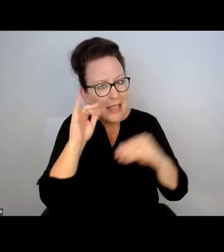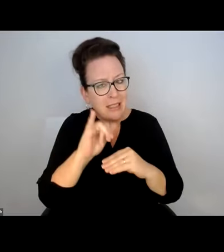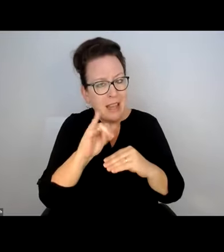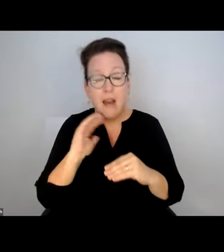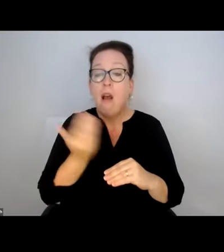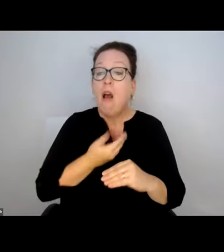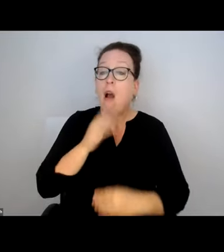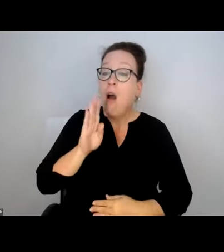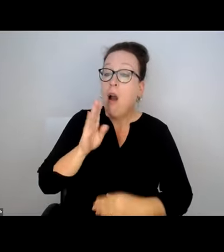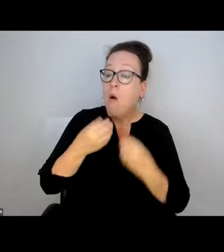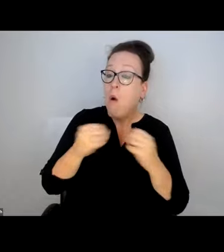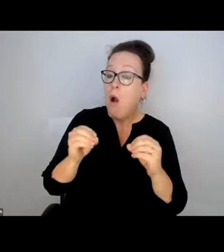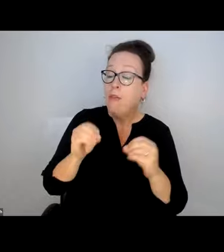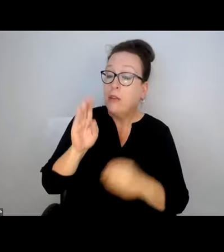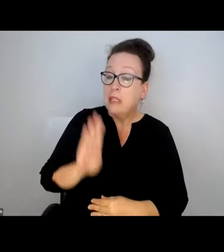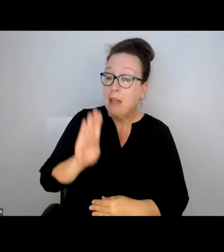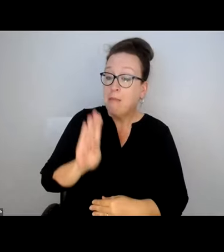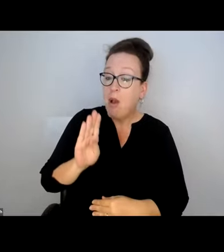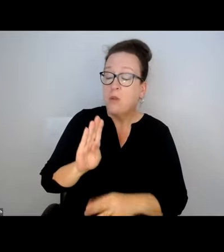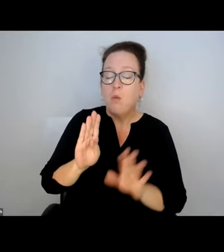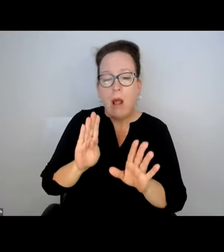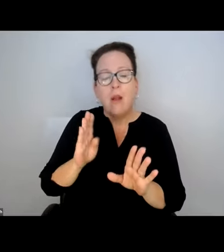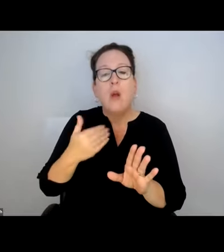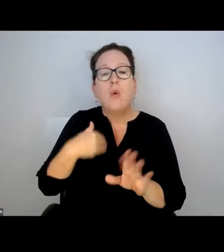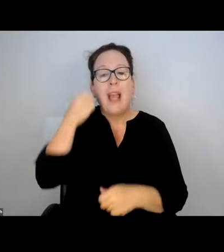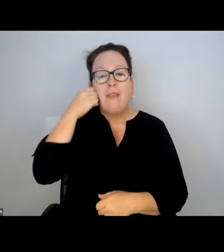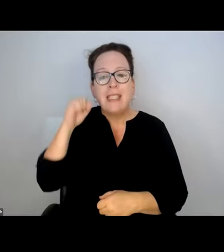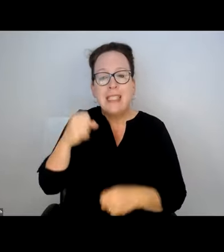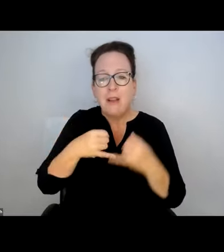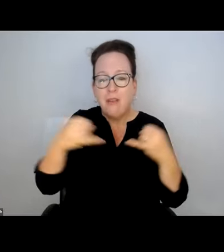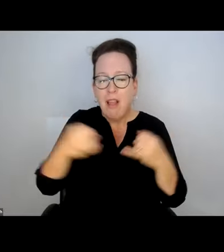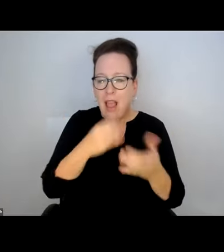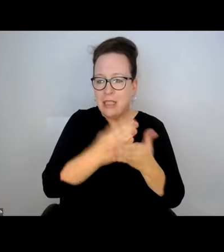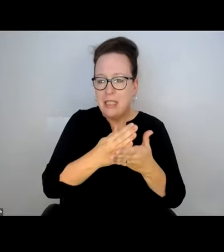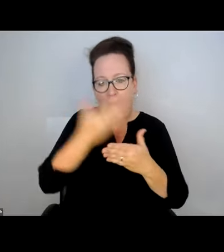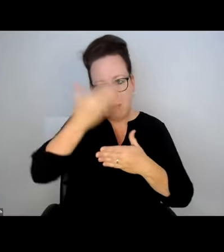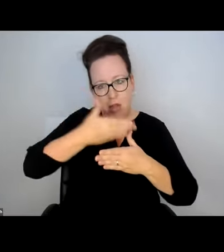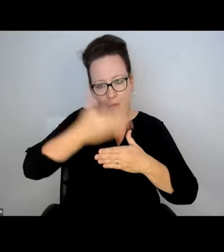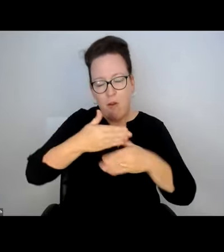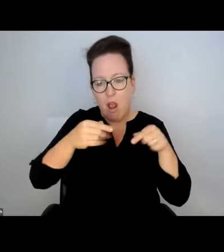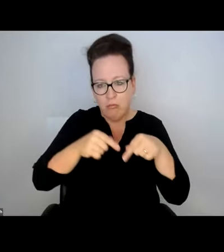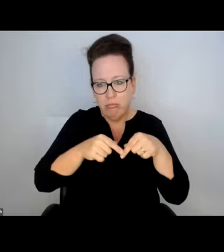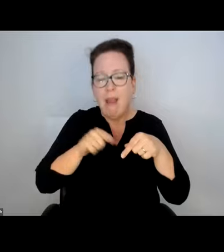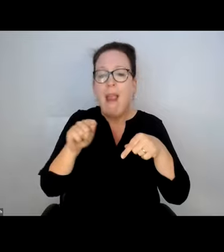DISABILITIES. OUR OFFICE IN BOSTON -- YOU